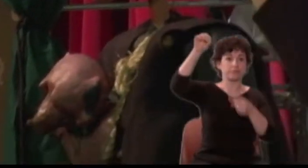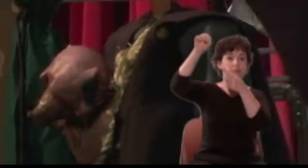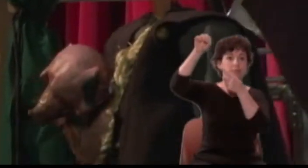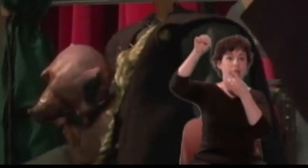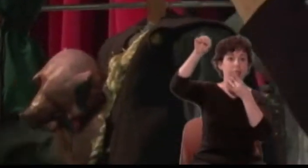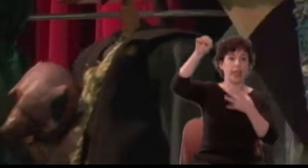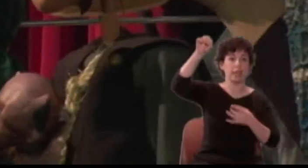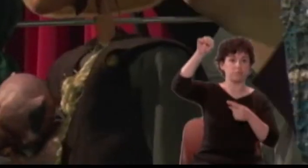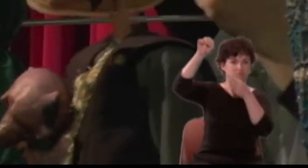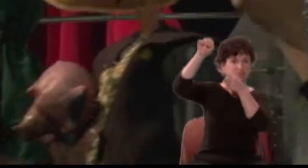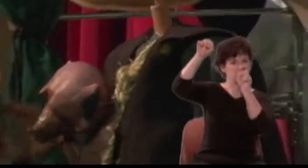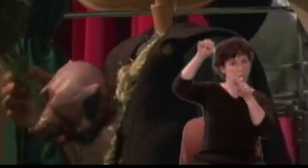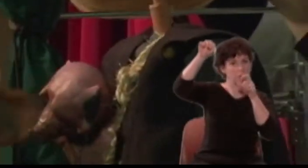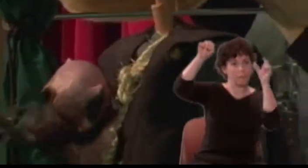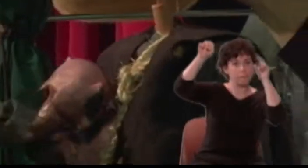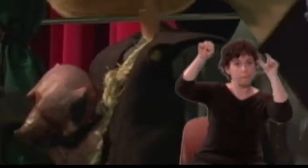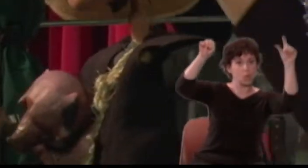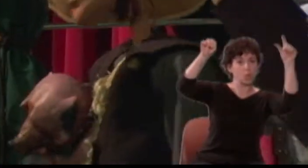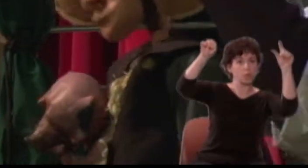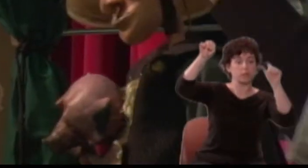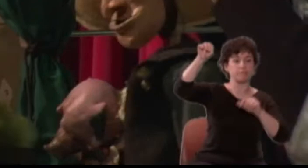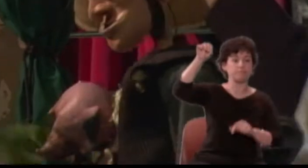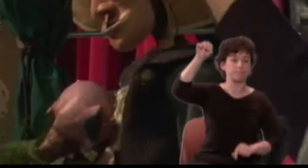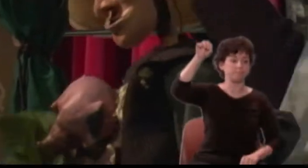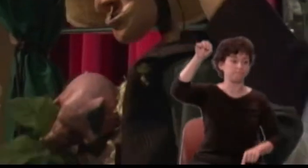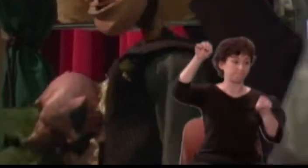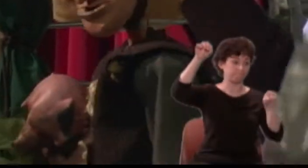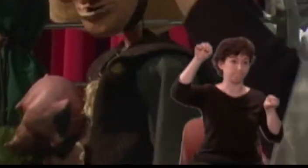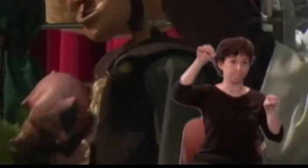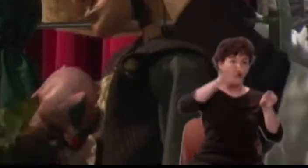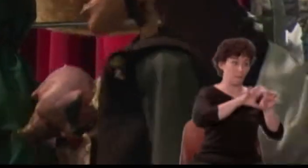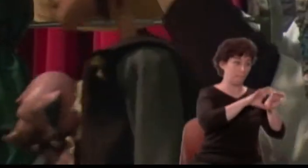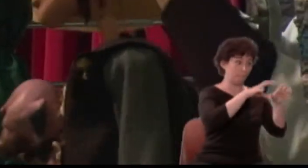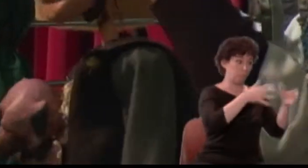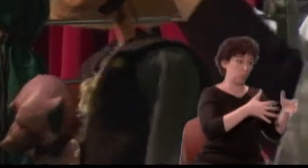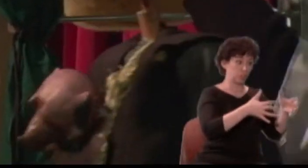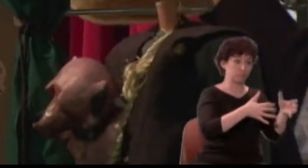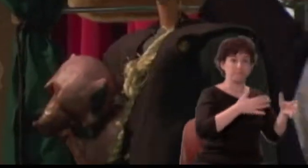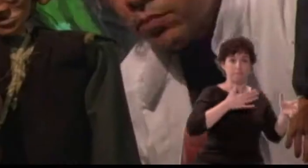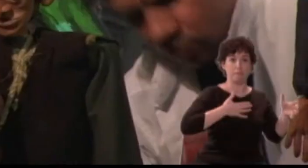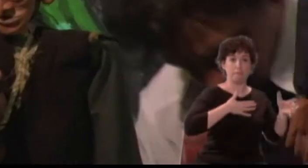this thorn-bush my thorn-bush; and this dog, my dog.